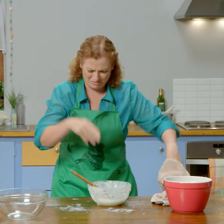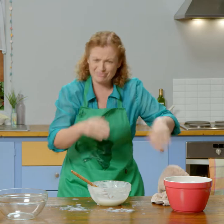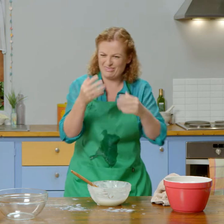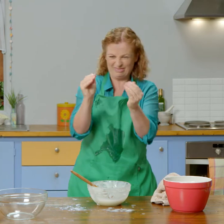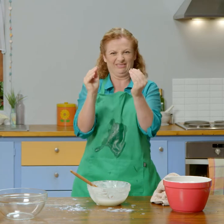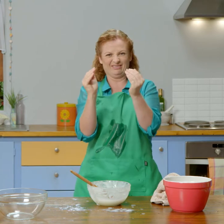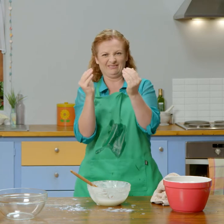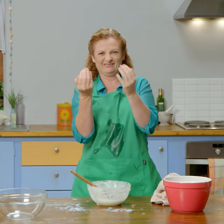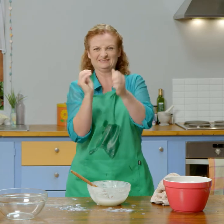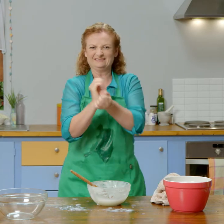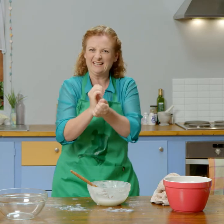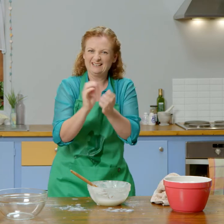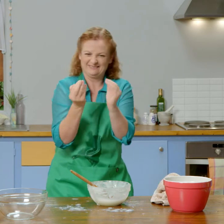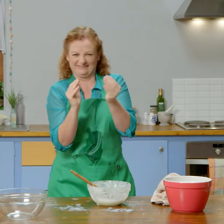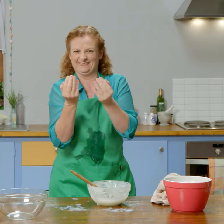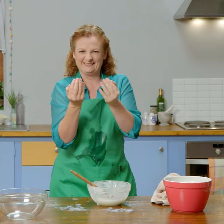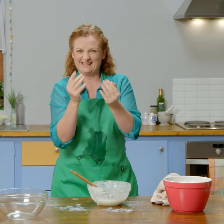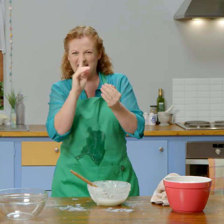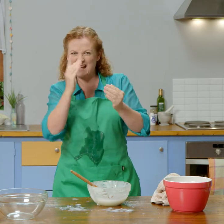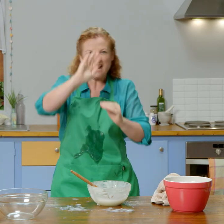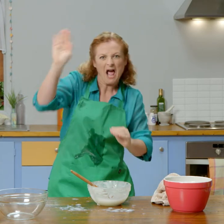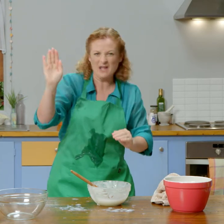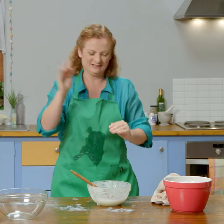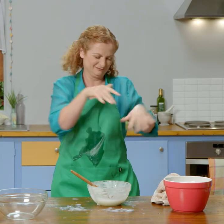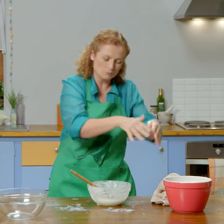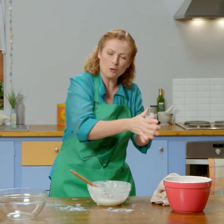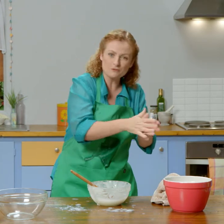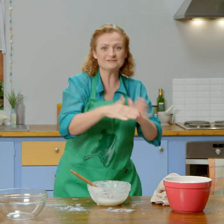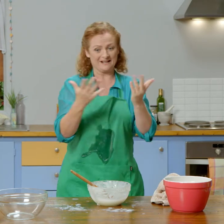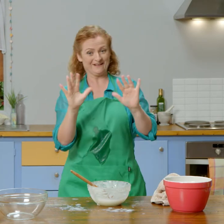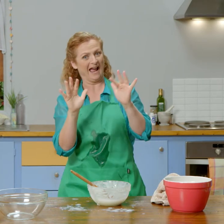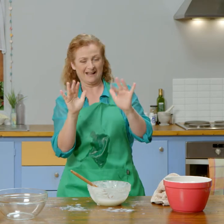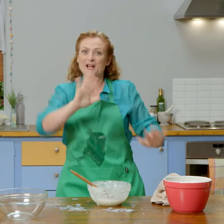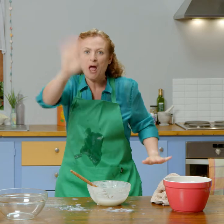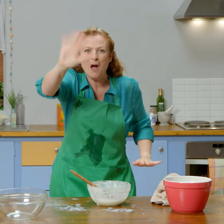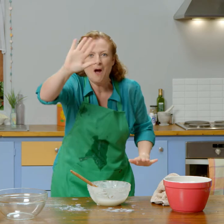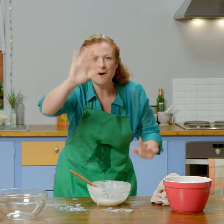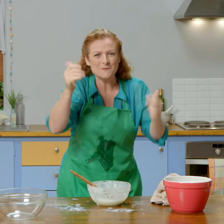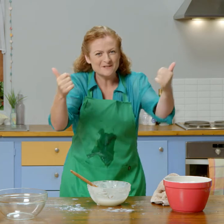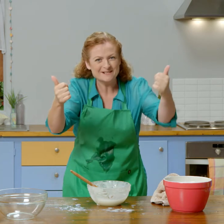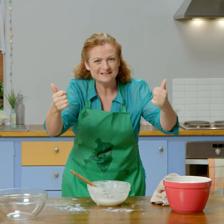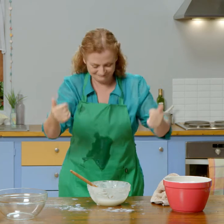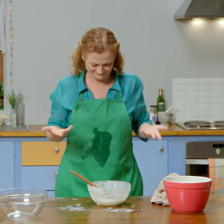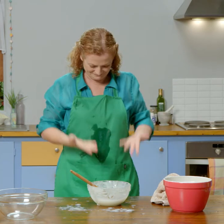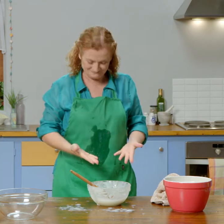My fingers were stuck together, I couldn't say hello properly. Now they're nice and clean. Hello everyone!